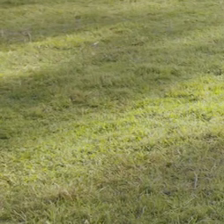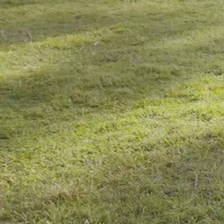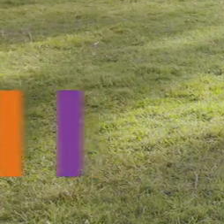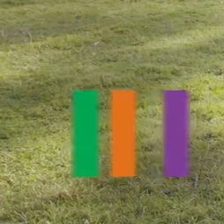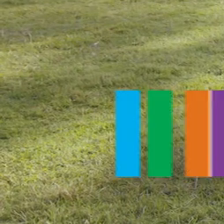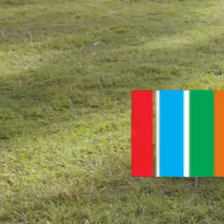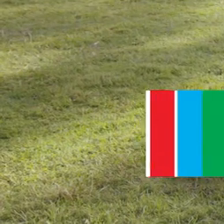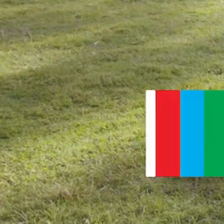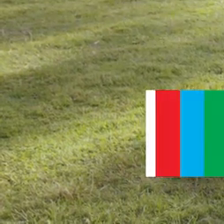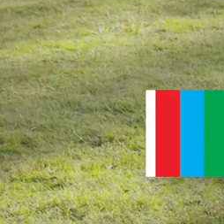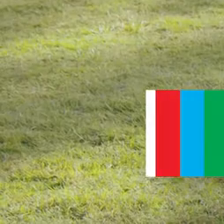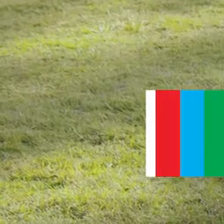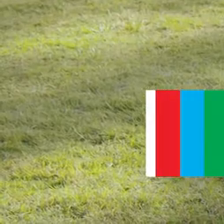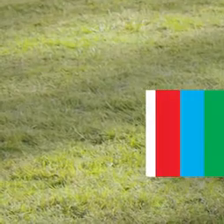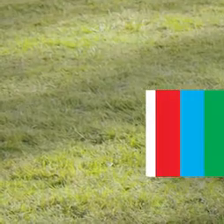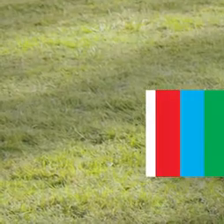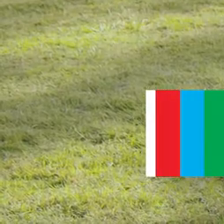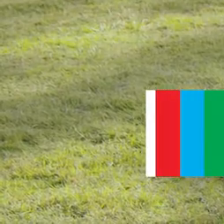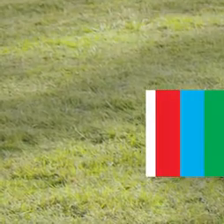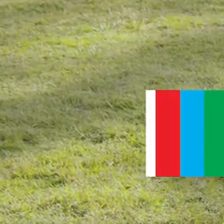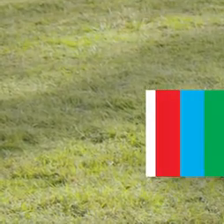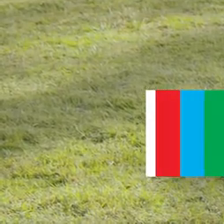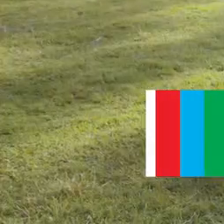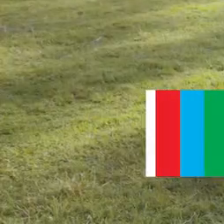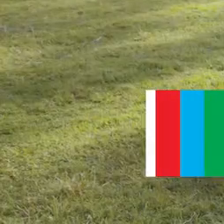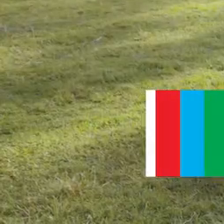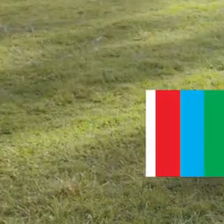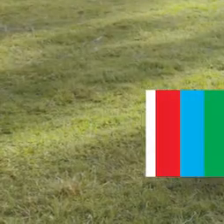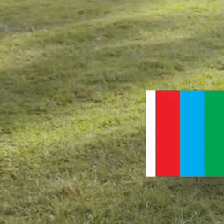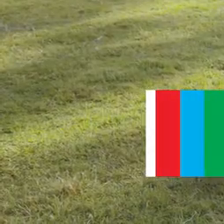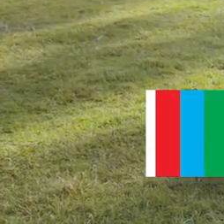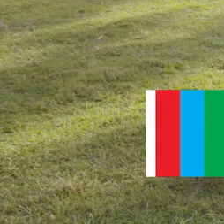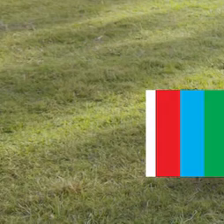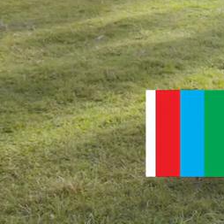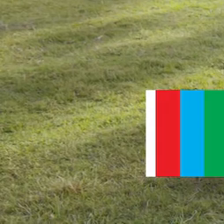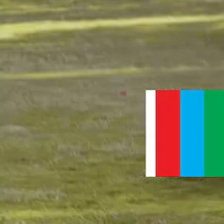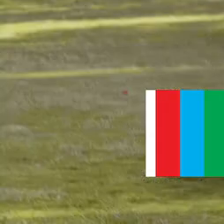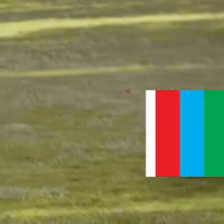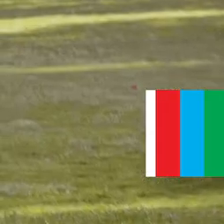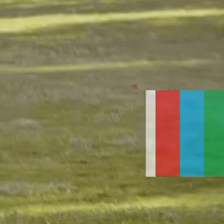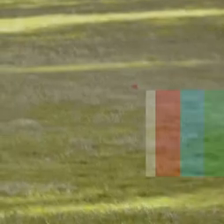Hi. I'm Lauren. Hi. I'm Emme and I'm in Grade 4. Emme, what’s one of your favourite hobbies? Skiing.